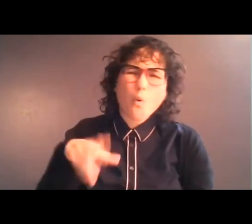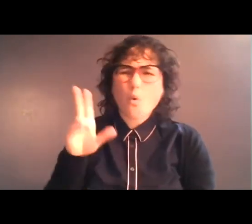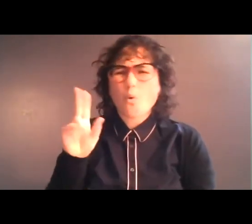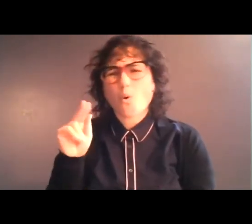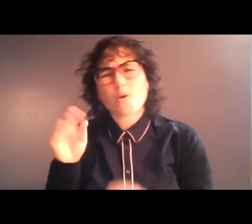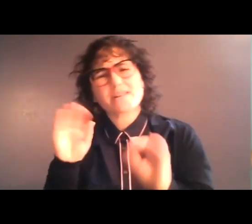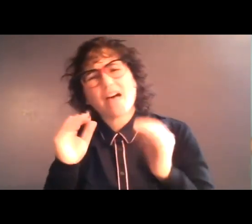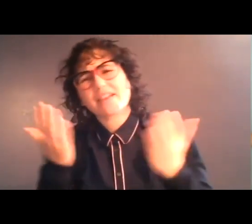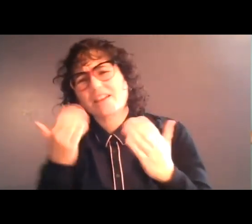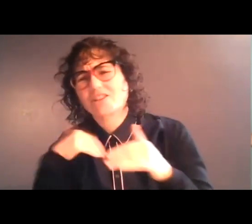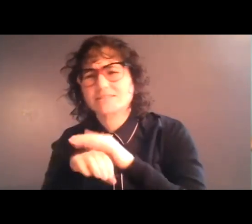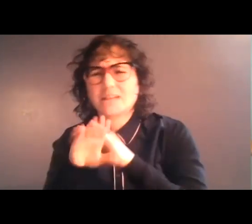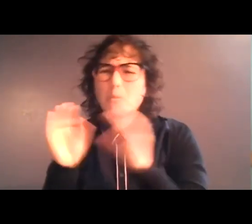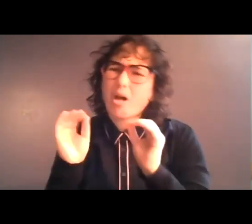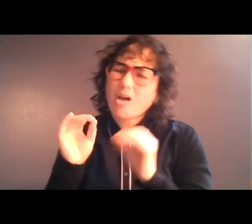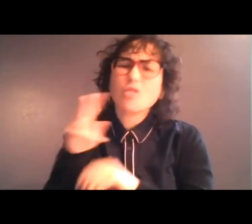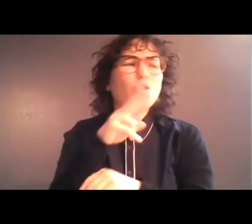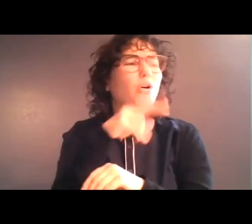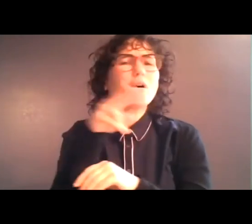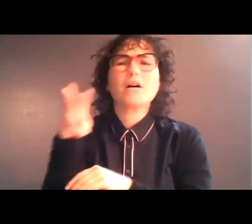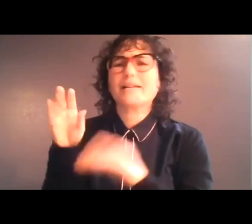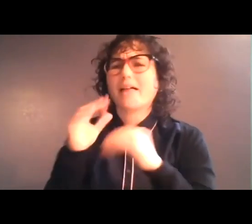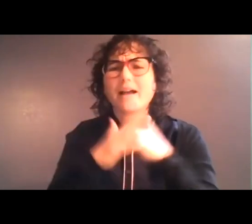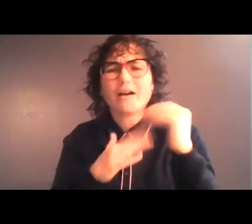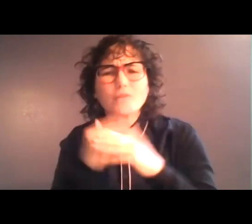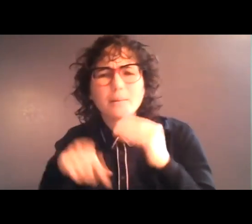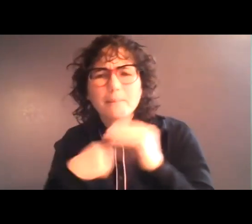here. Take a look around -- there's noing comfortable about living in a block of Soviet